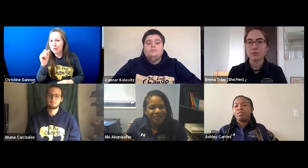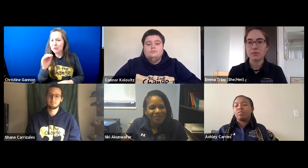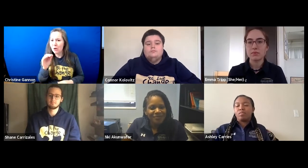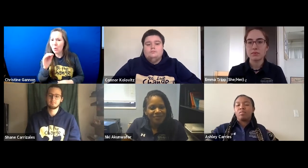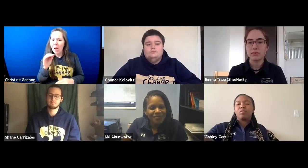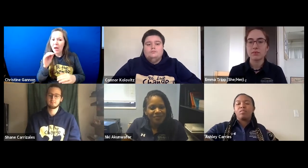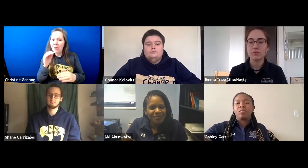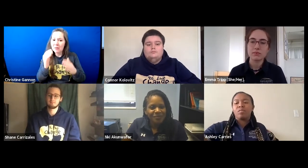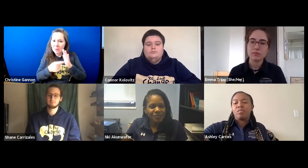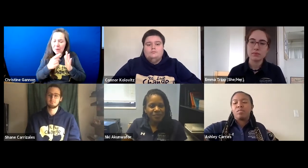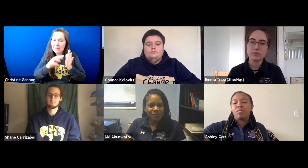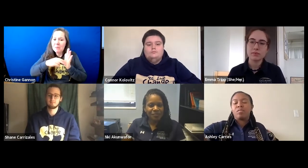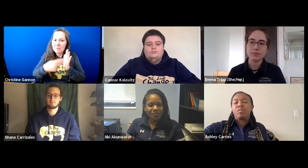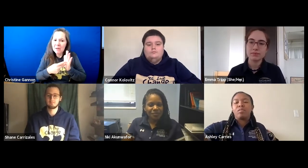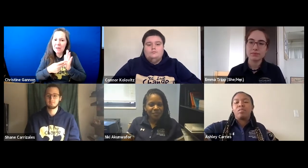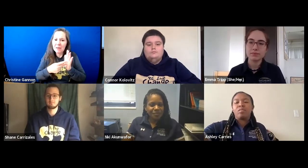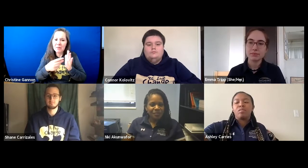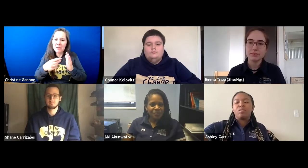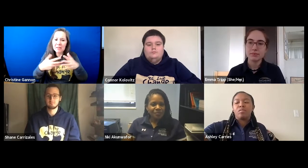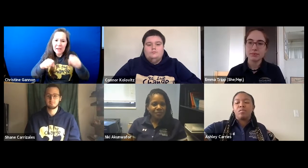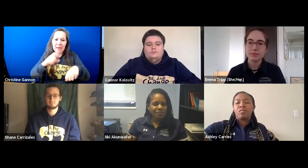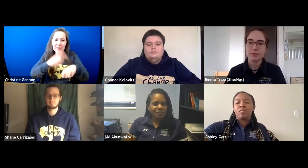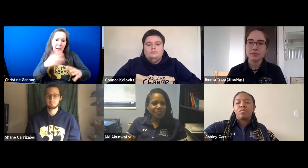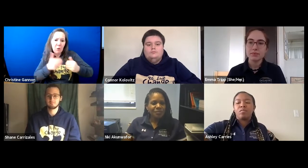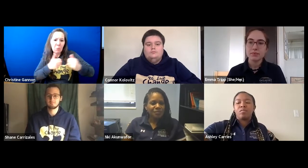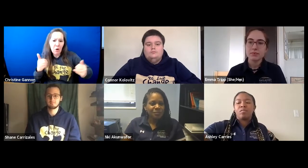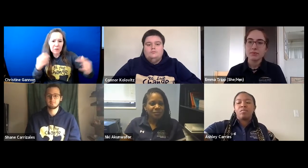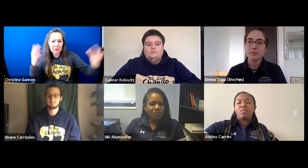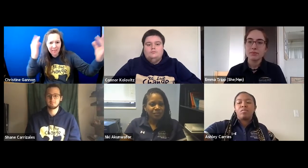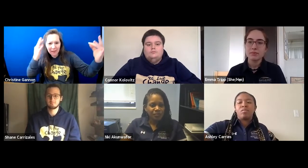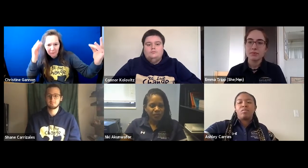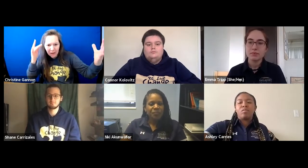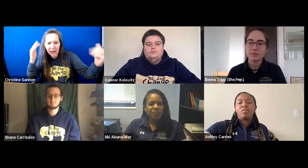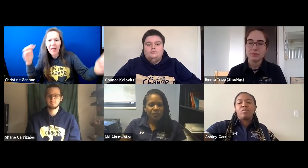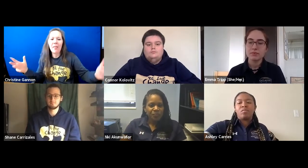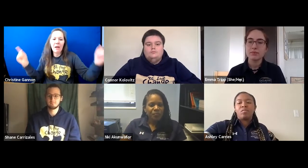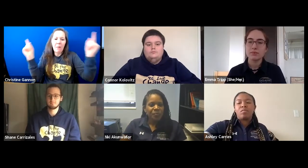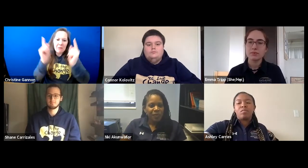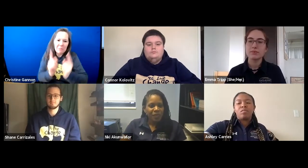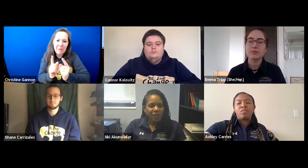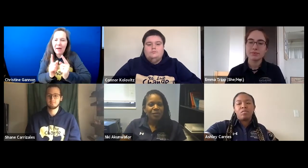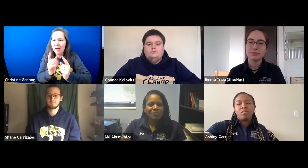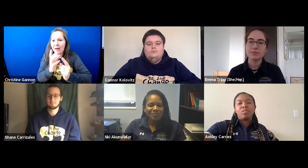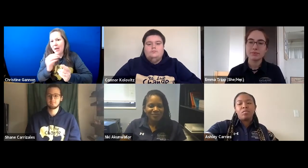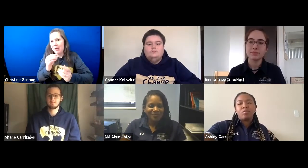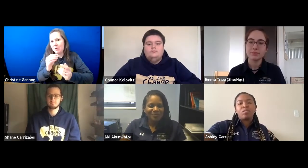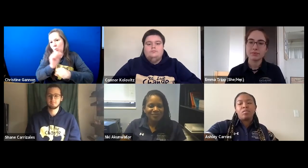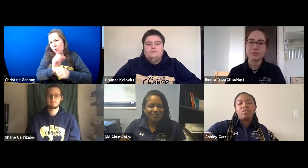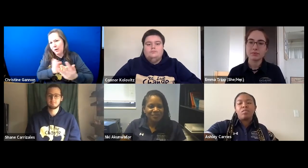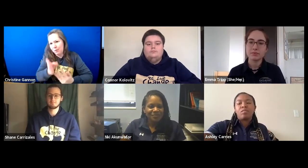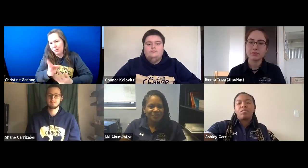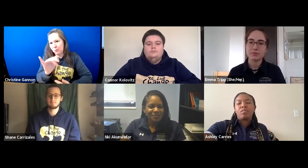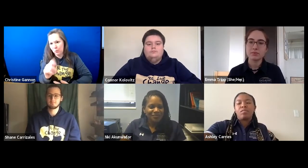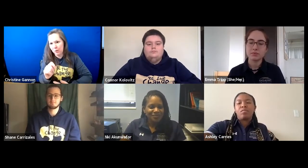>So sometimes it means taking the time apart to think about it and then meet again and work through it.